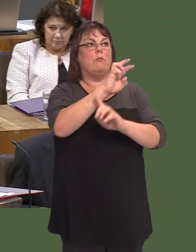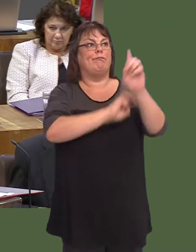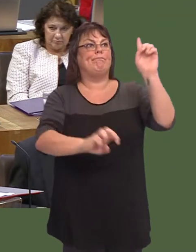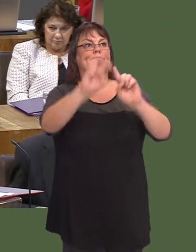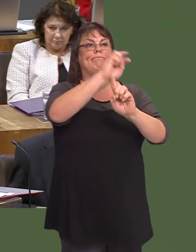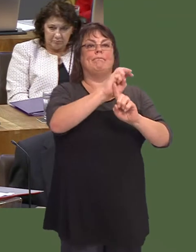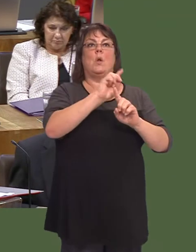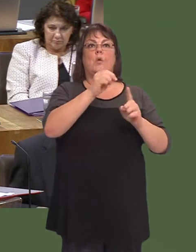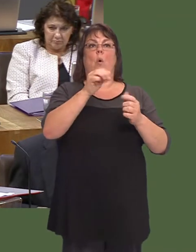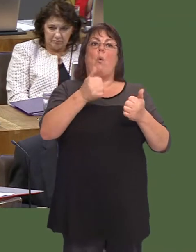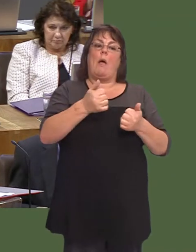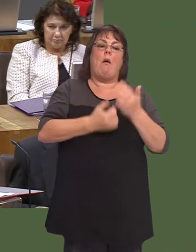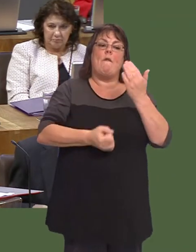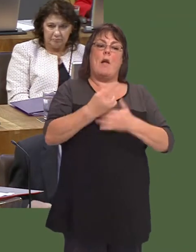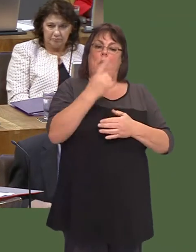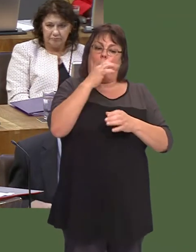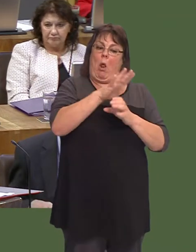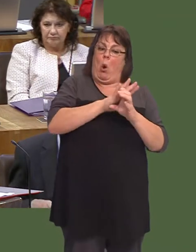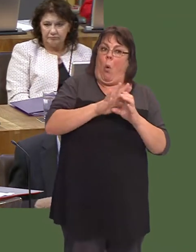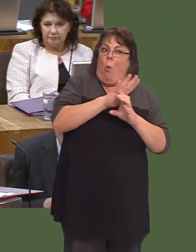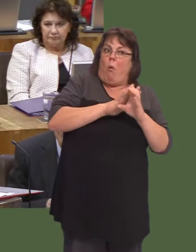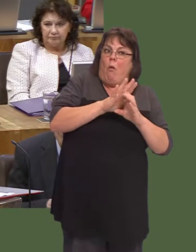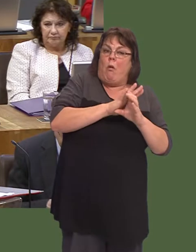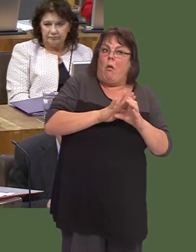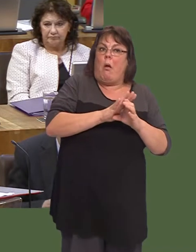So, the immediate impact, itís true to say, is more localised, but the longer term impact,